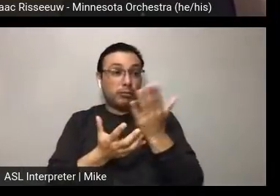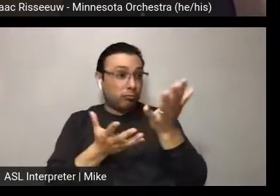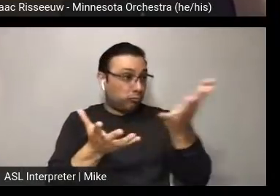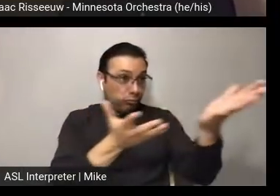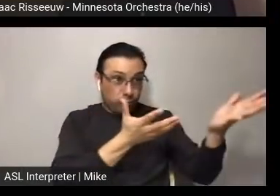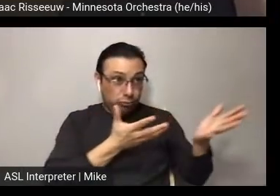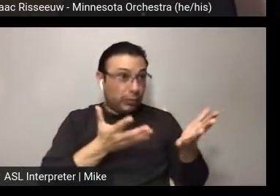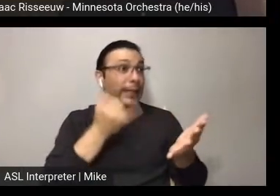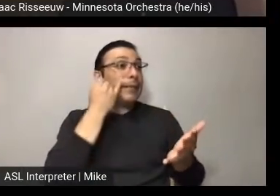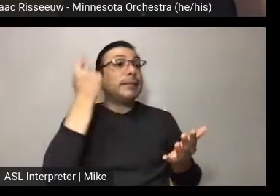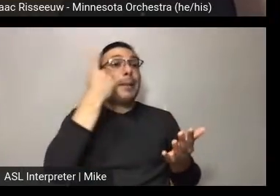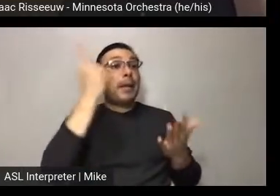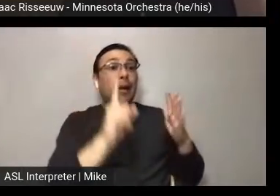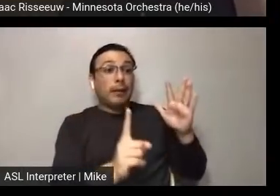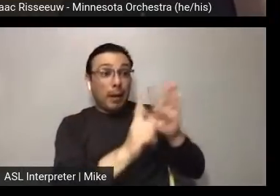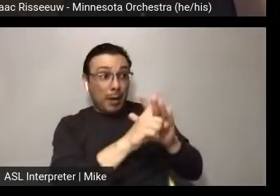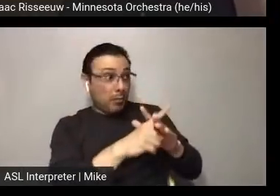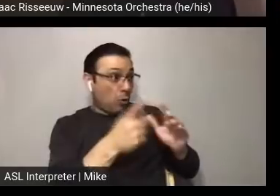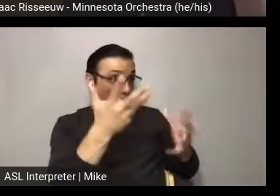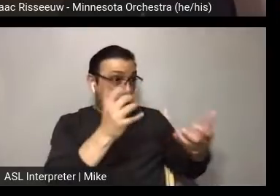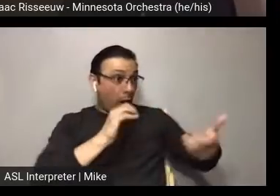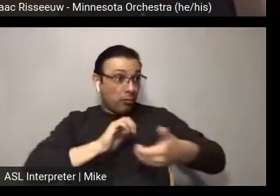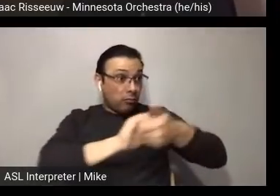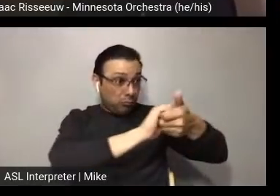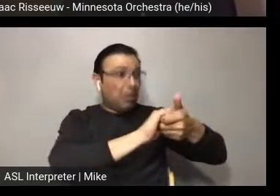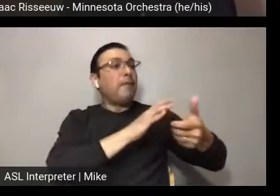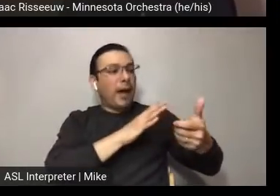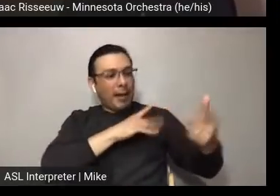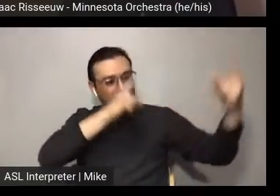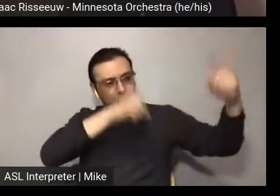up that we want to collaborate on, we're all working on that together.